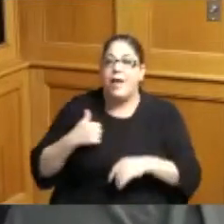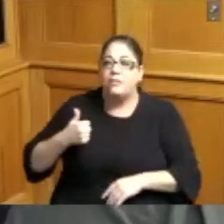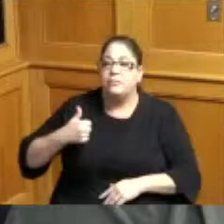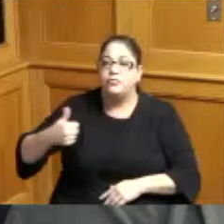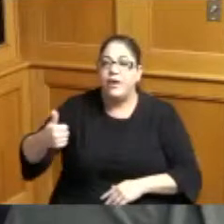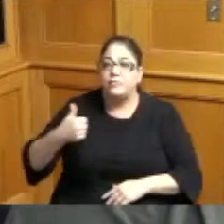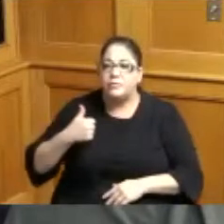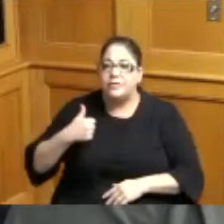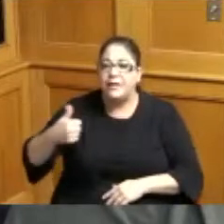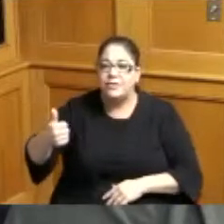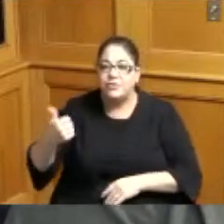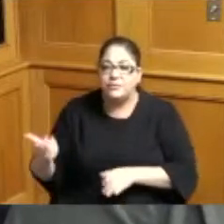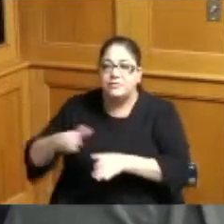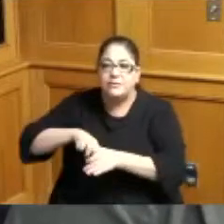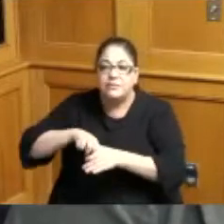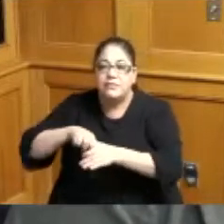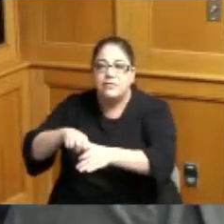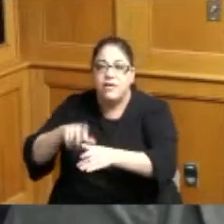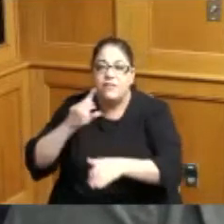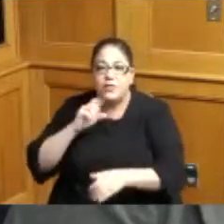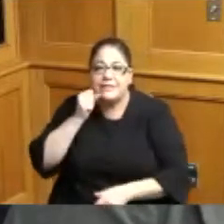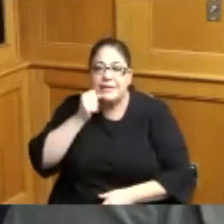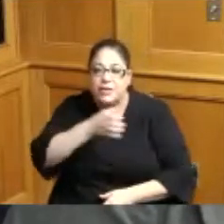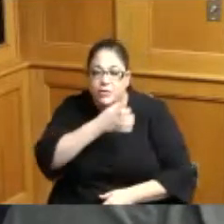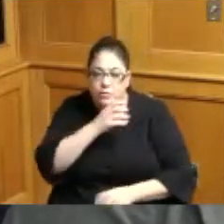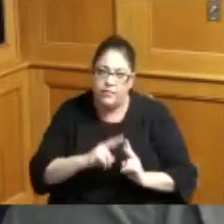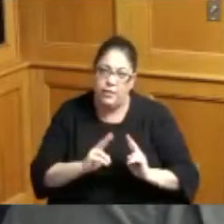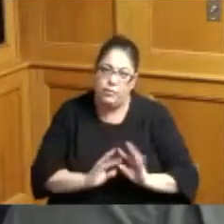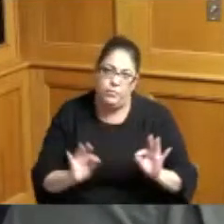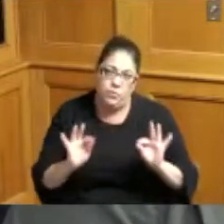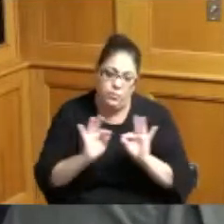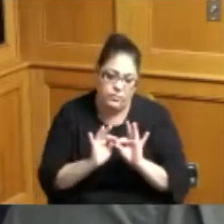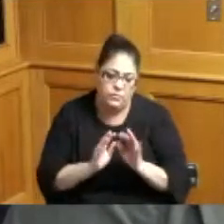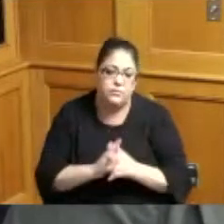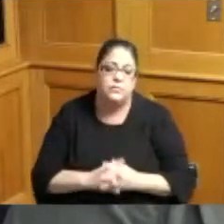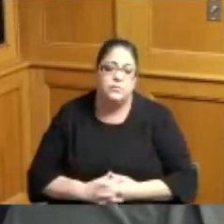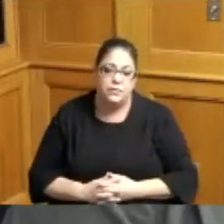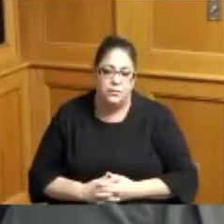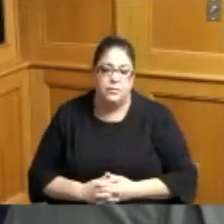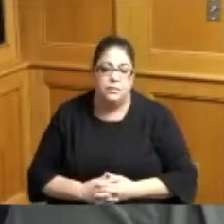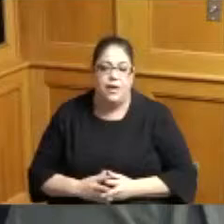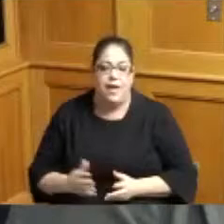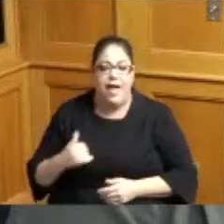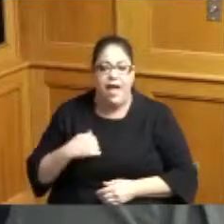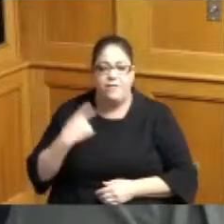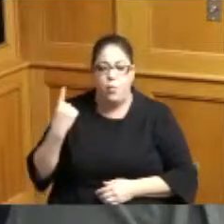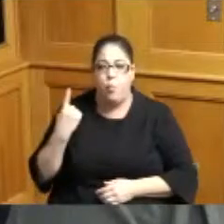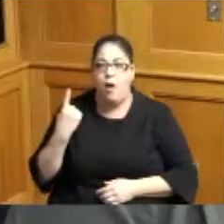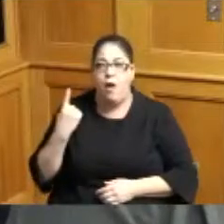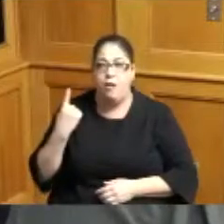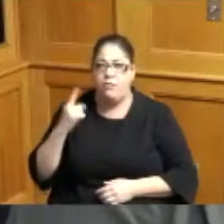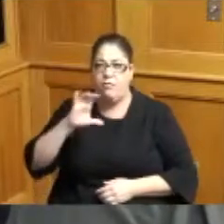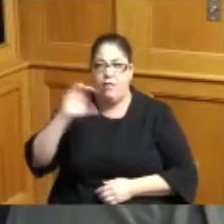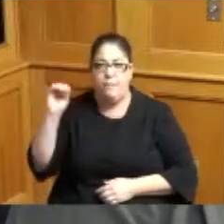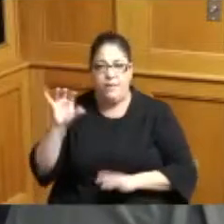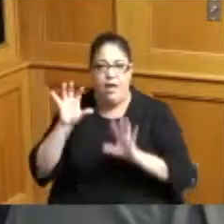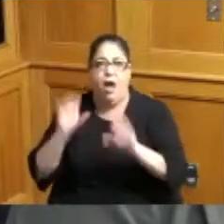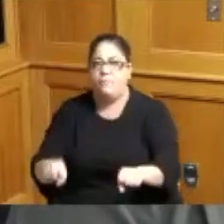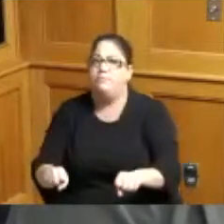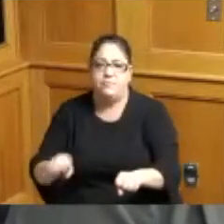senior citizens and that's very important they've got I guess one Monopoly Transportation Company a